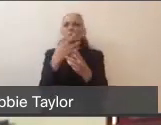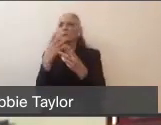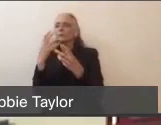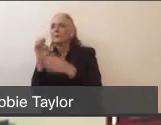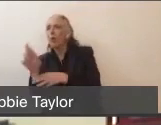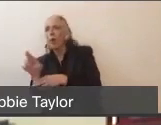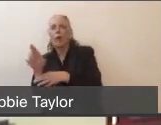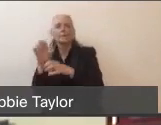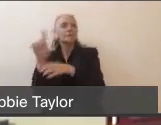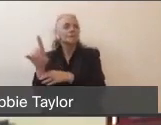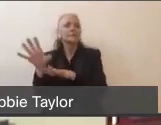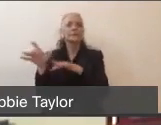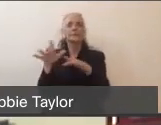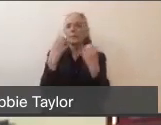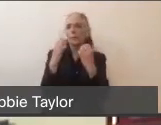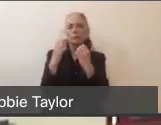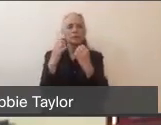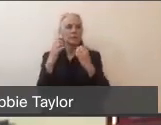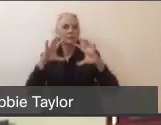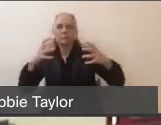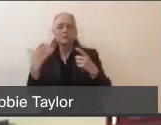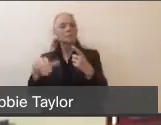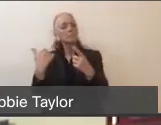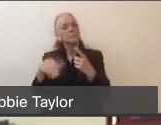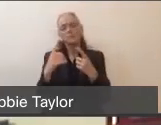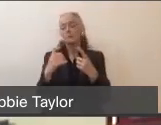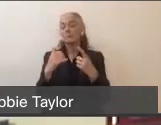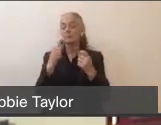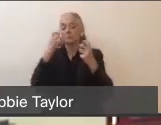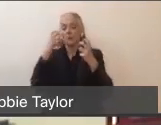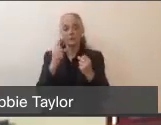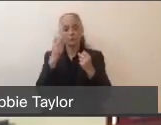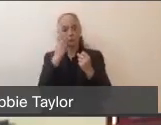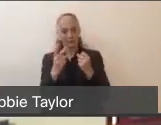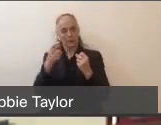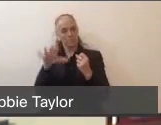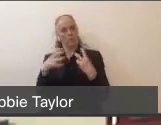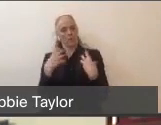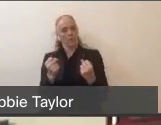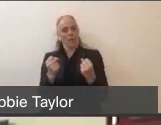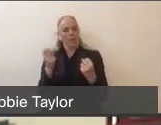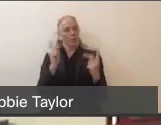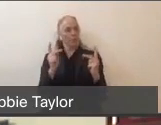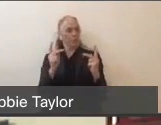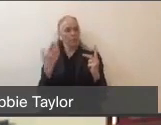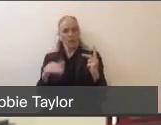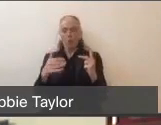and it's been a pleasure to watch Public Health step up and provide the leadership that has kept our community safe.